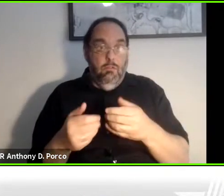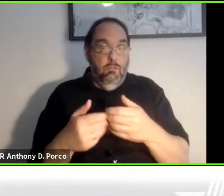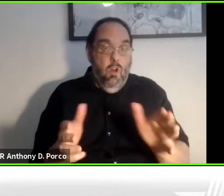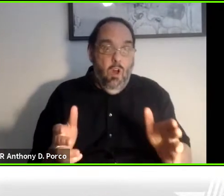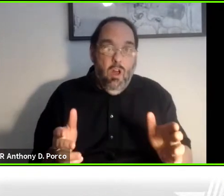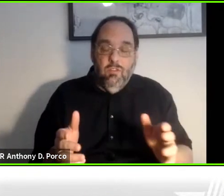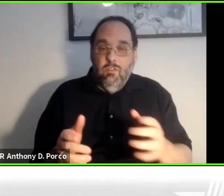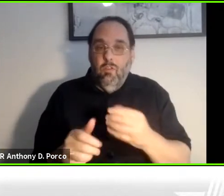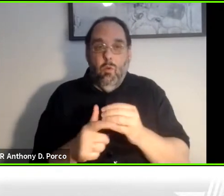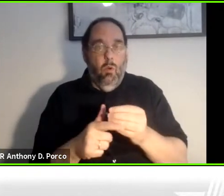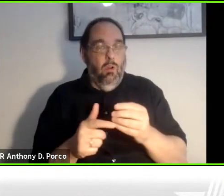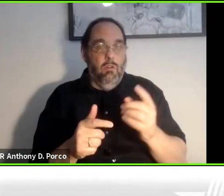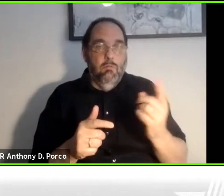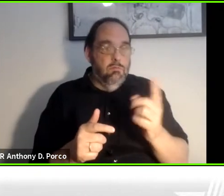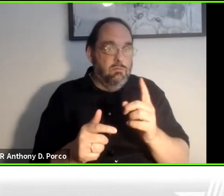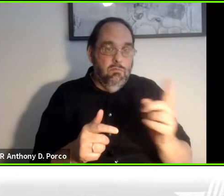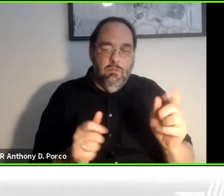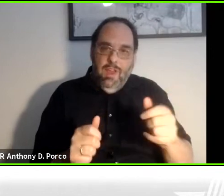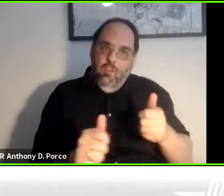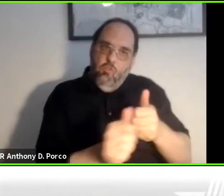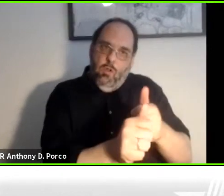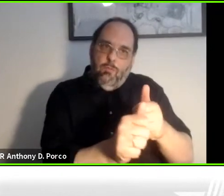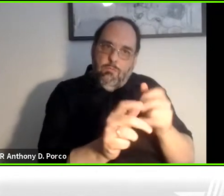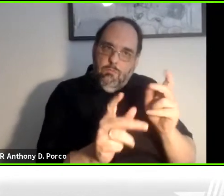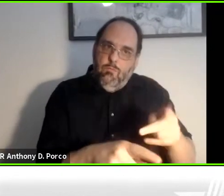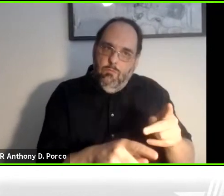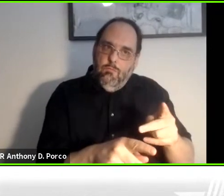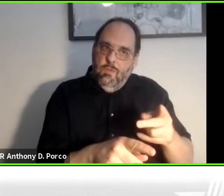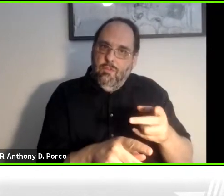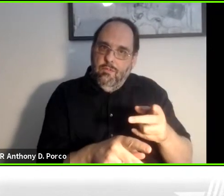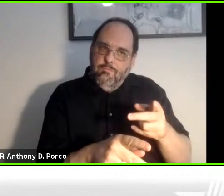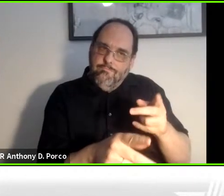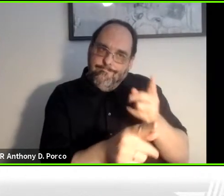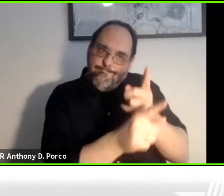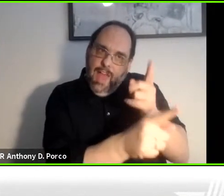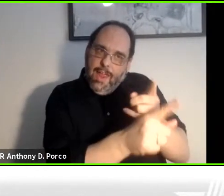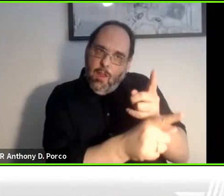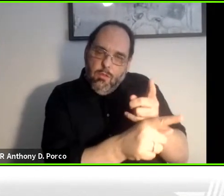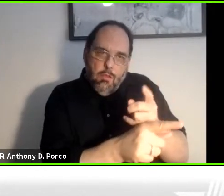it is possible to track them very, very accurately to within feet of where they